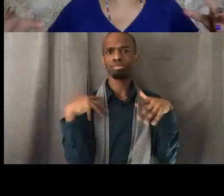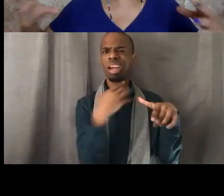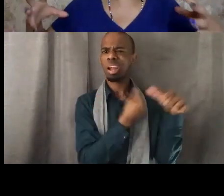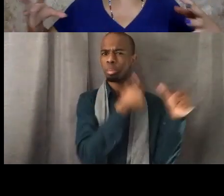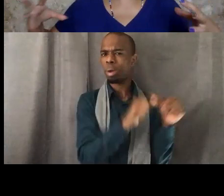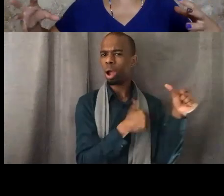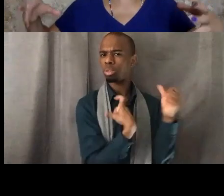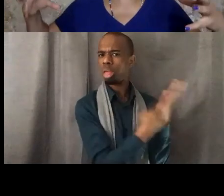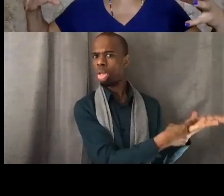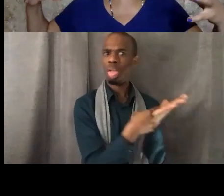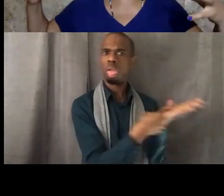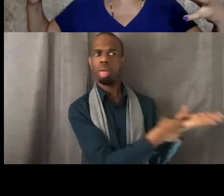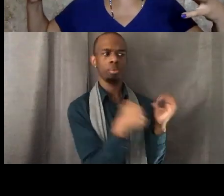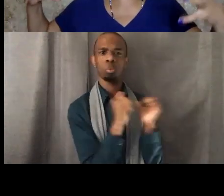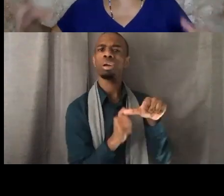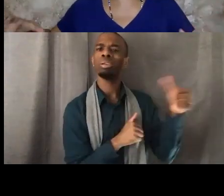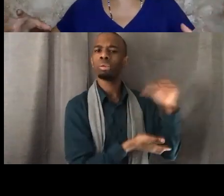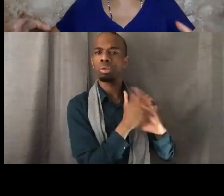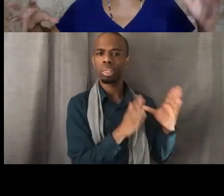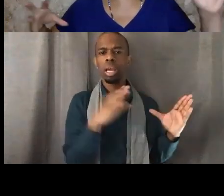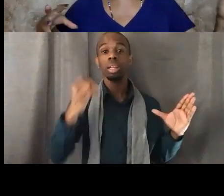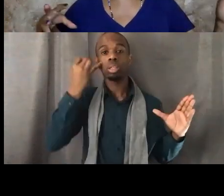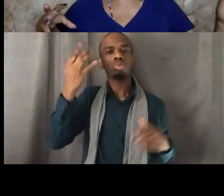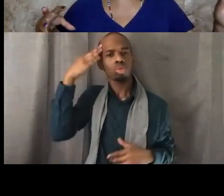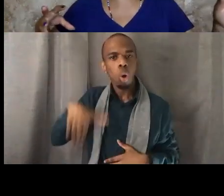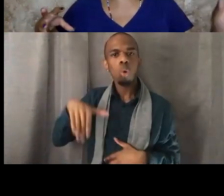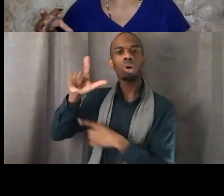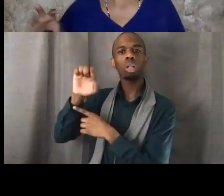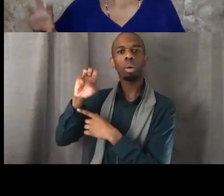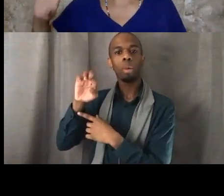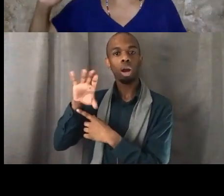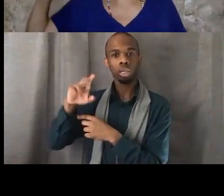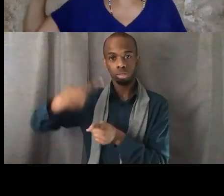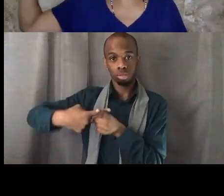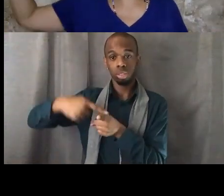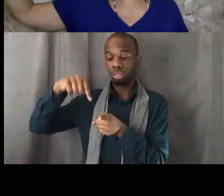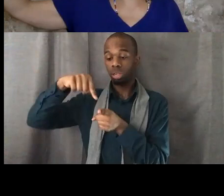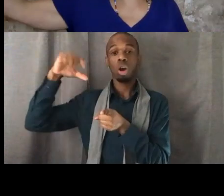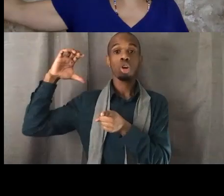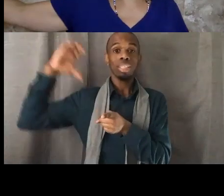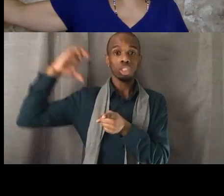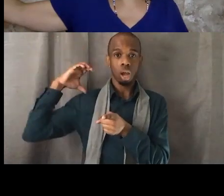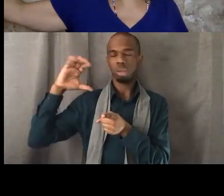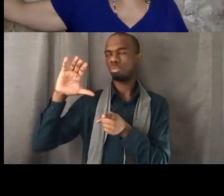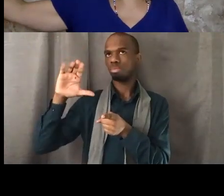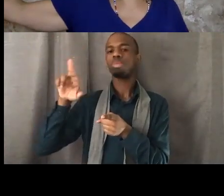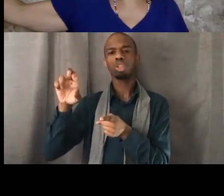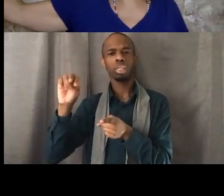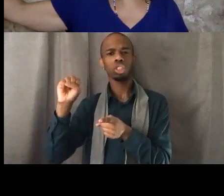if you know Leimert Park, Leimert Park sits on Crenshaw and Vernon right? If you march south down Crenshaw the neighborhood gets